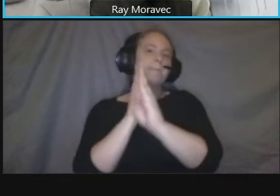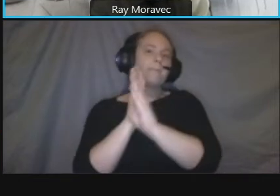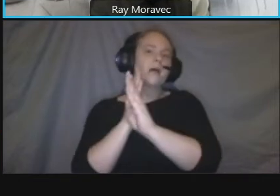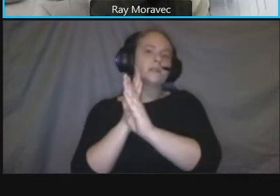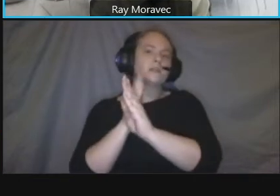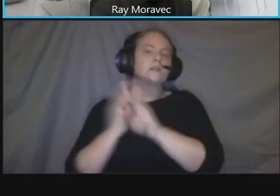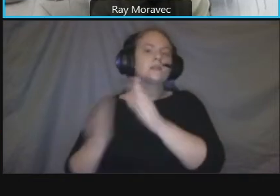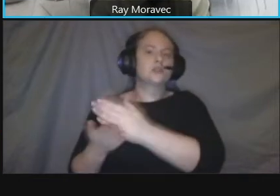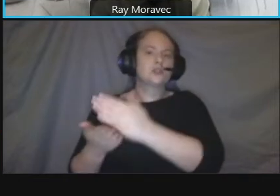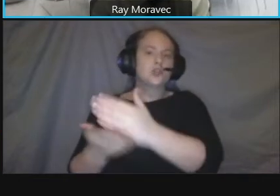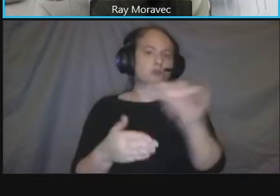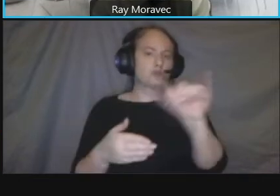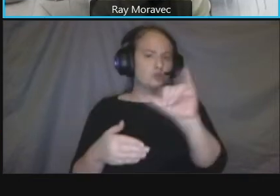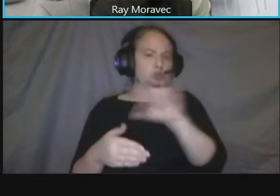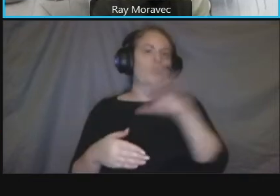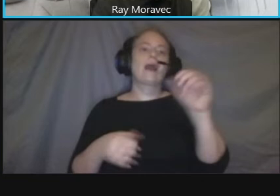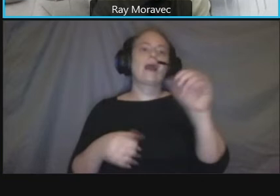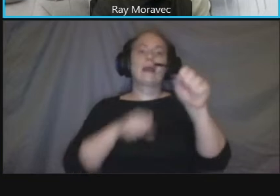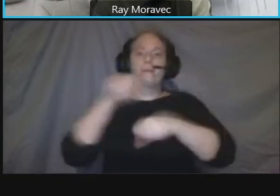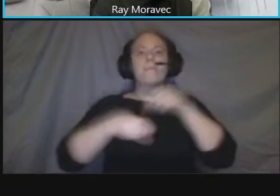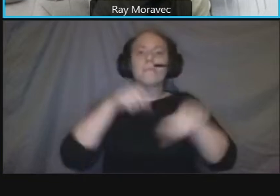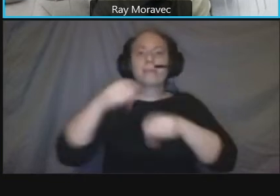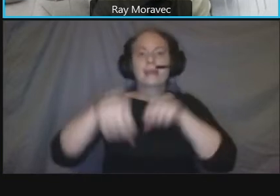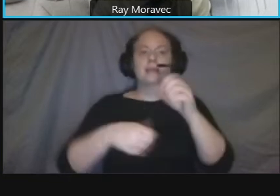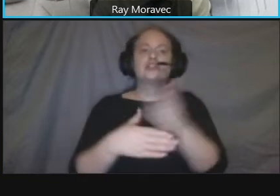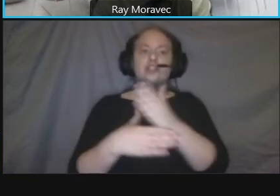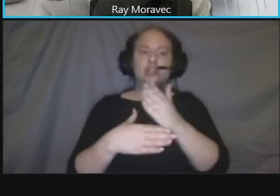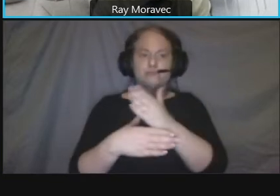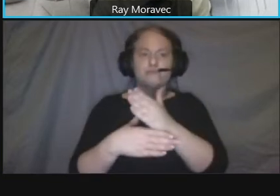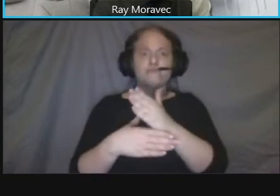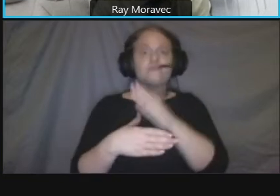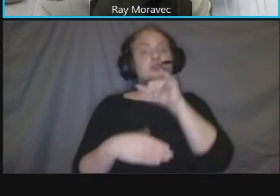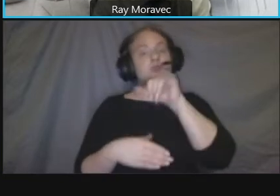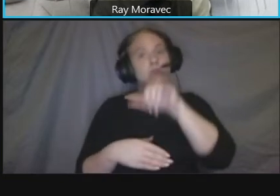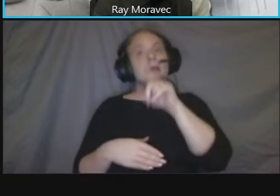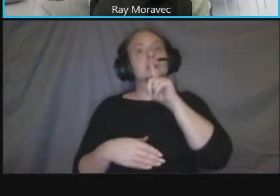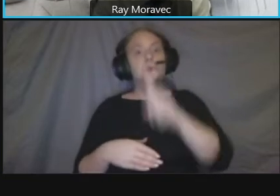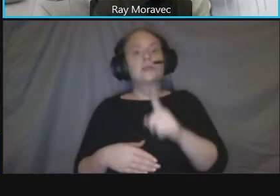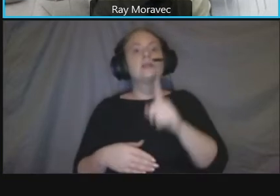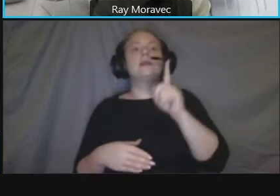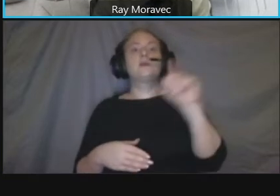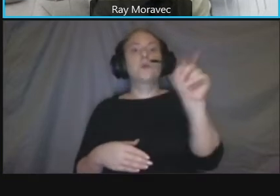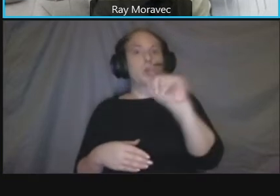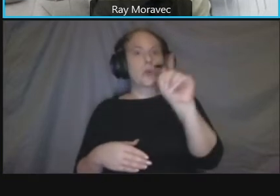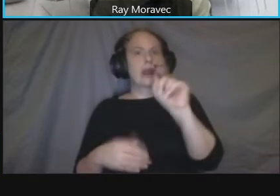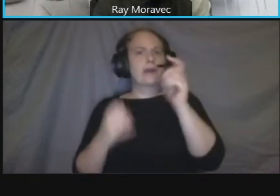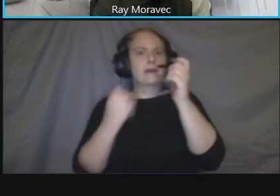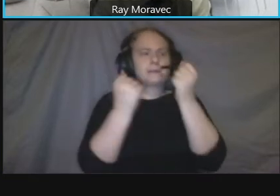share really getting into the multimodal hub of the corridor here you go to the next slide